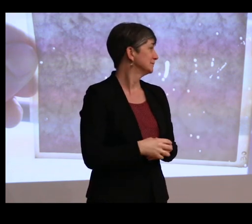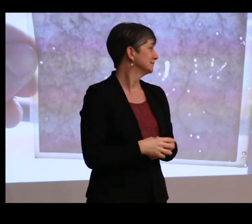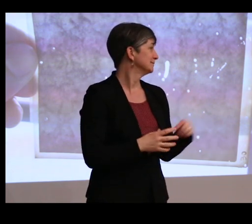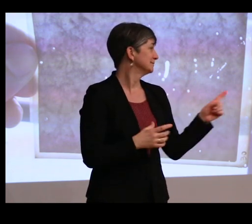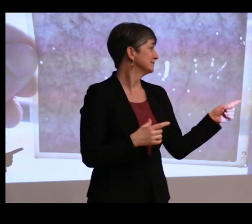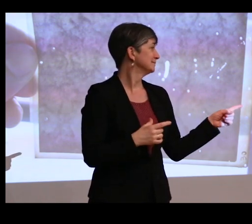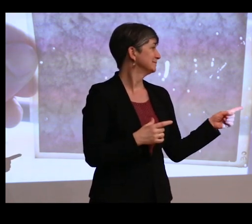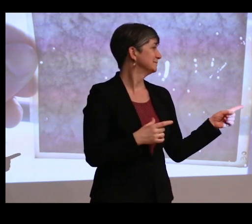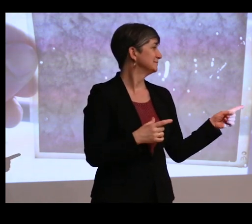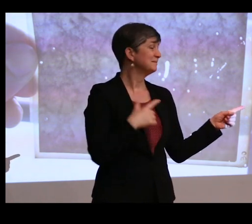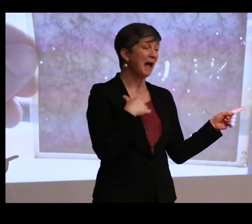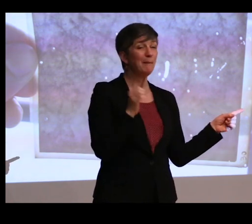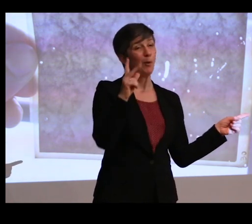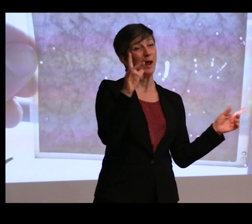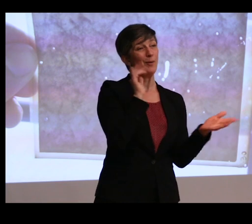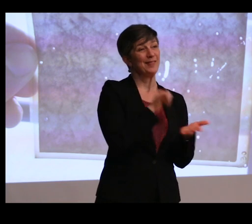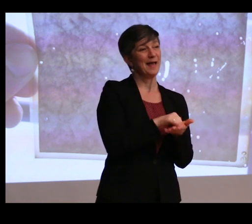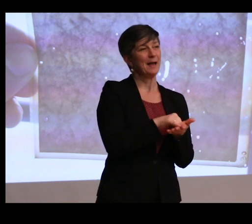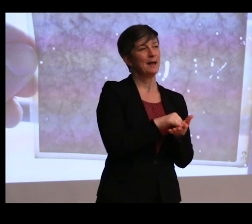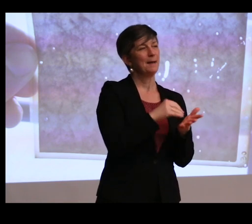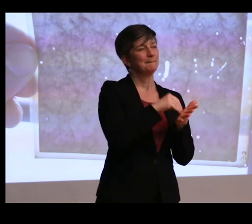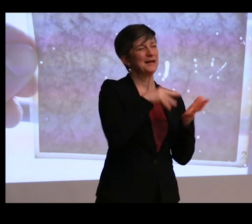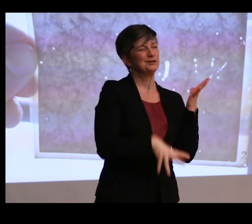I'm actually pretty OK with that. My students hate it when I say that.